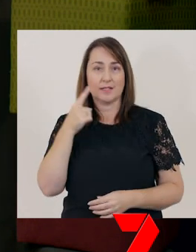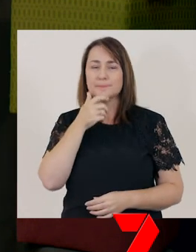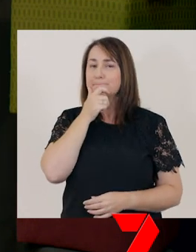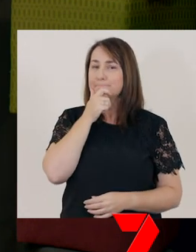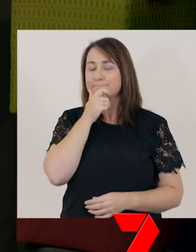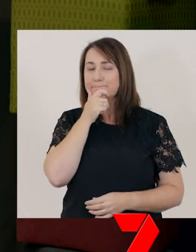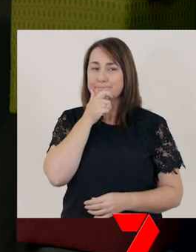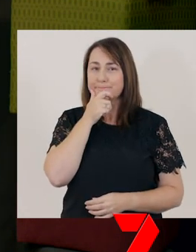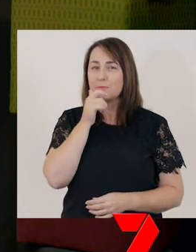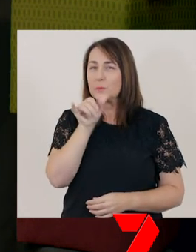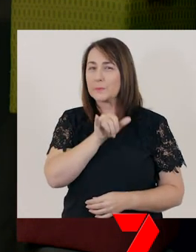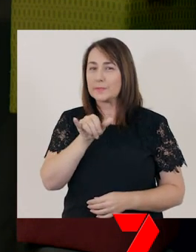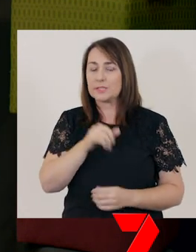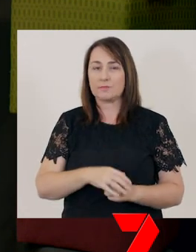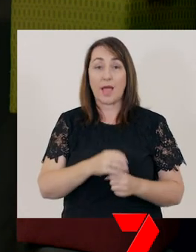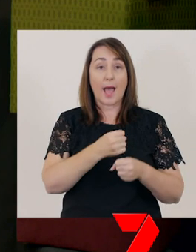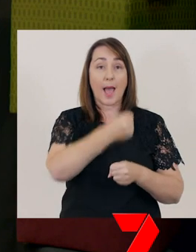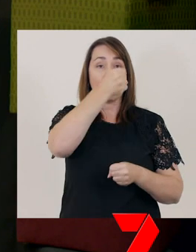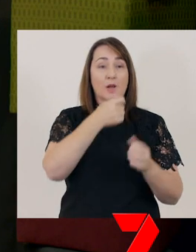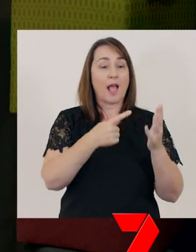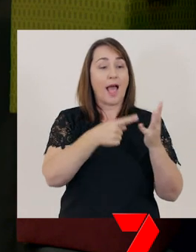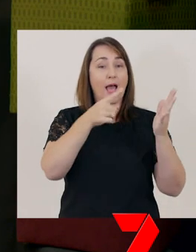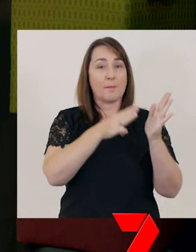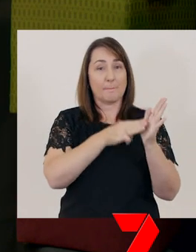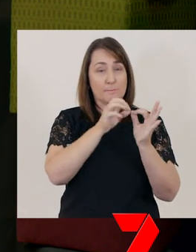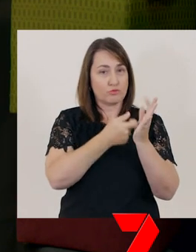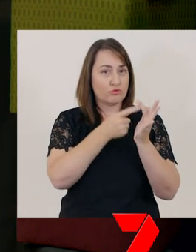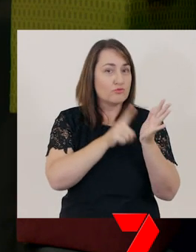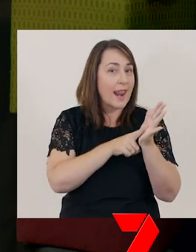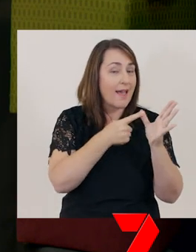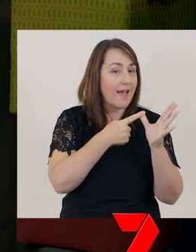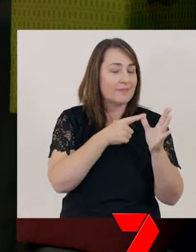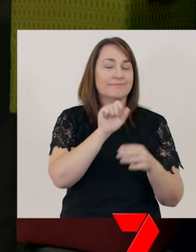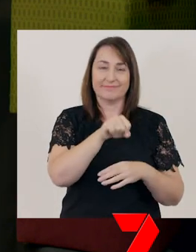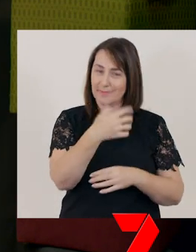Umbrella. ‘uh’ – umbrella. It starts with the ‘uh’ sound.